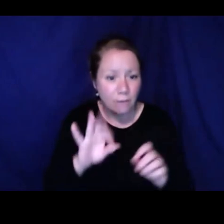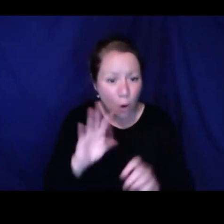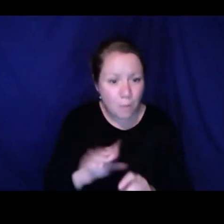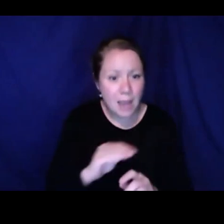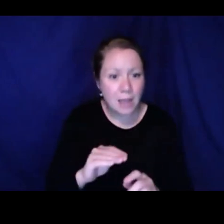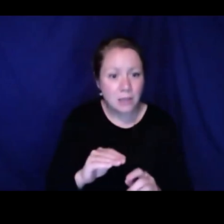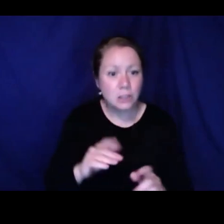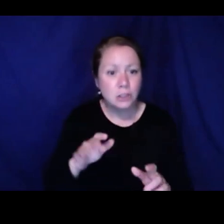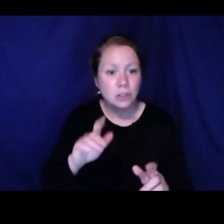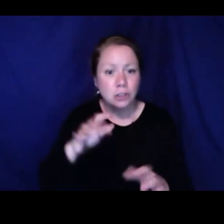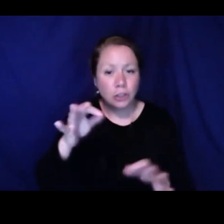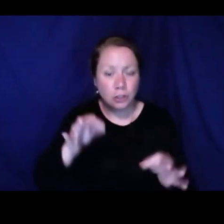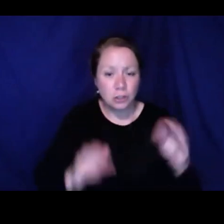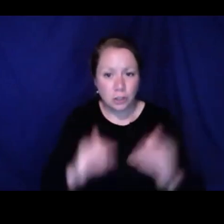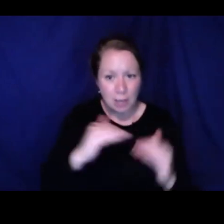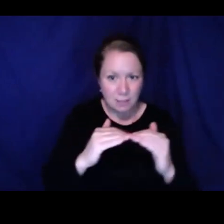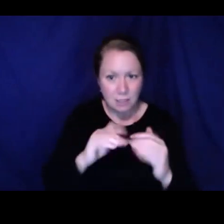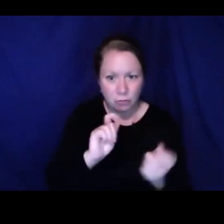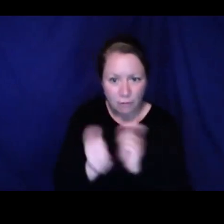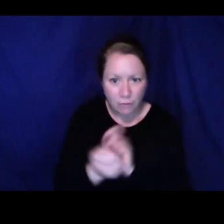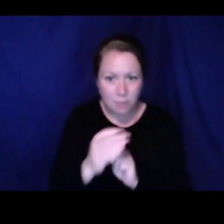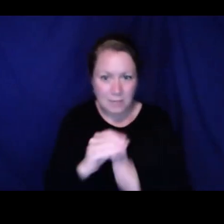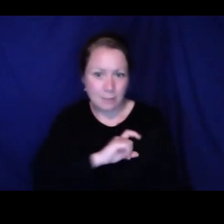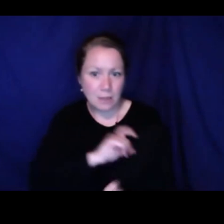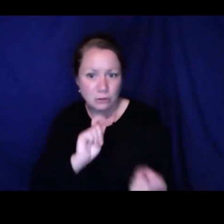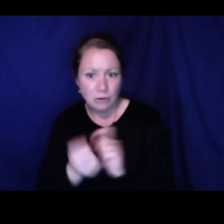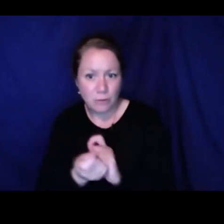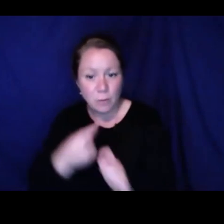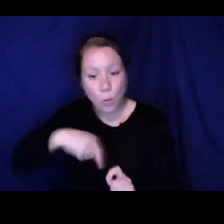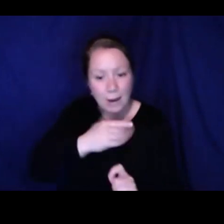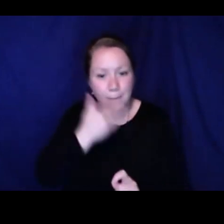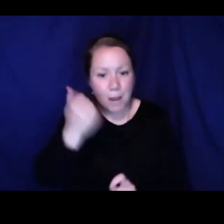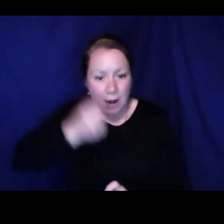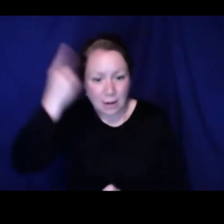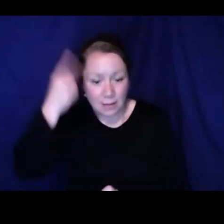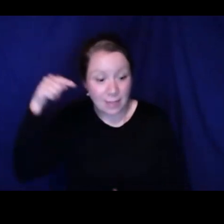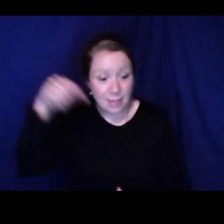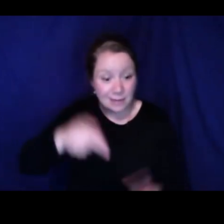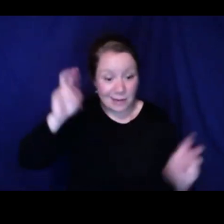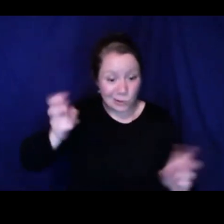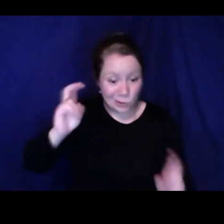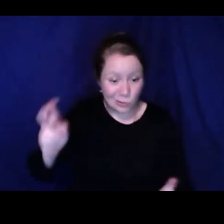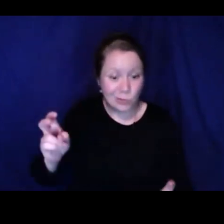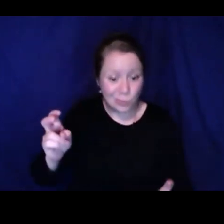is Matthew. Within the disability community, we can work on